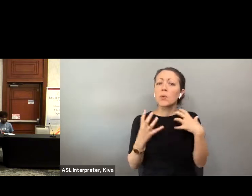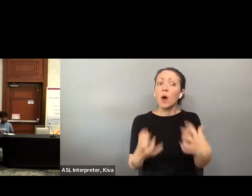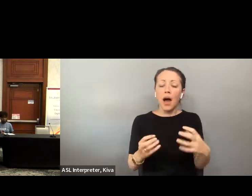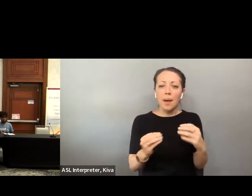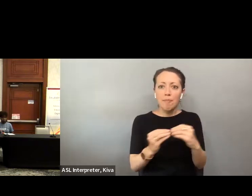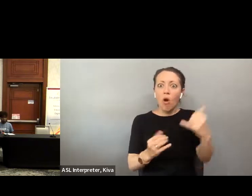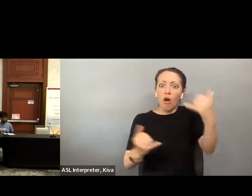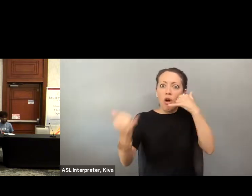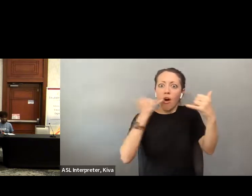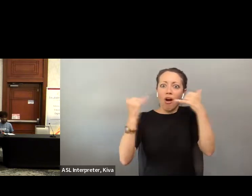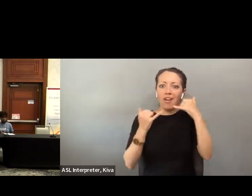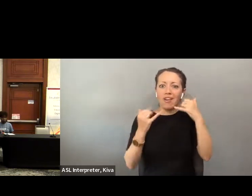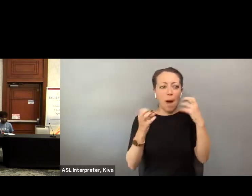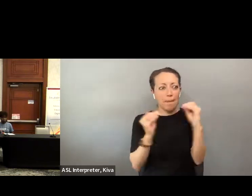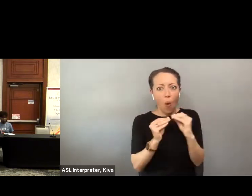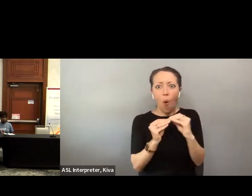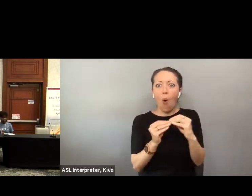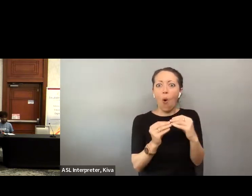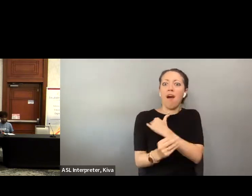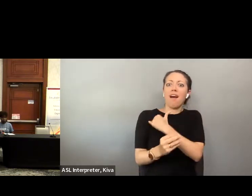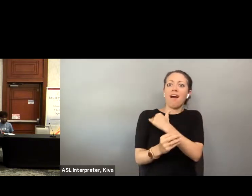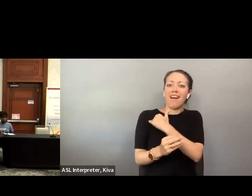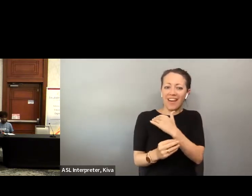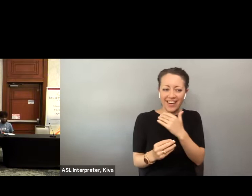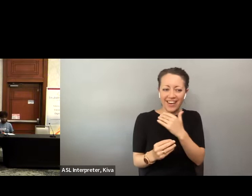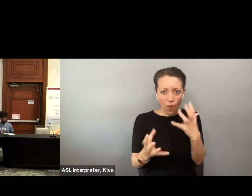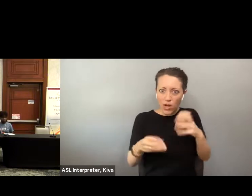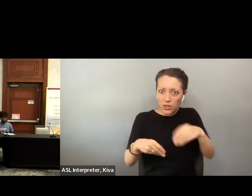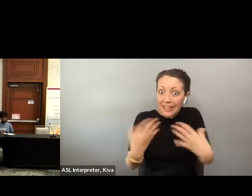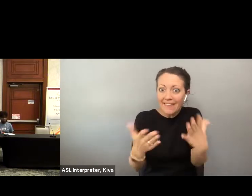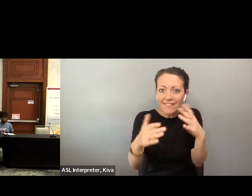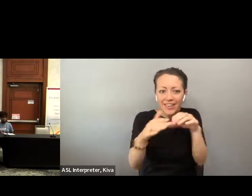get more calls, more questions, more utilization of the of these systems. to get more calls and more questions and more utilization of the